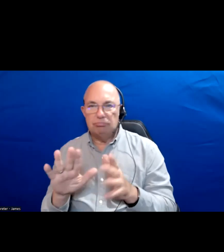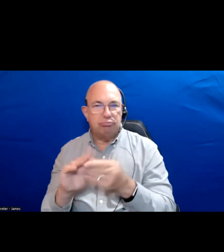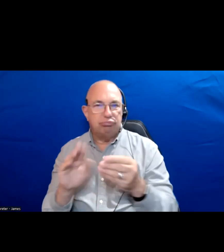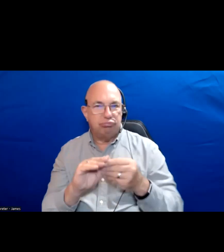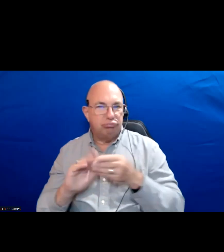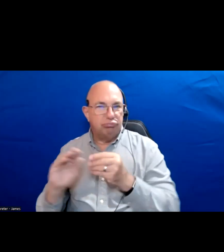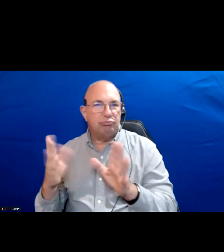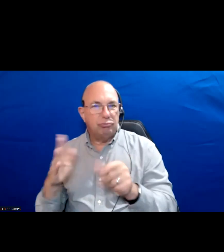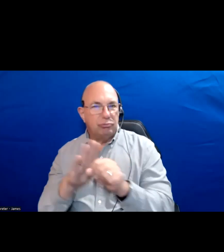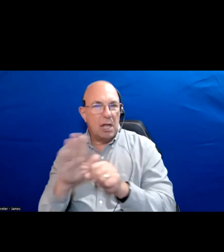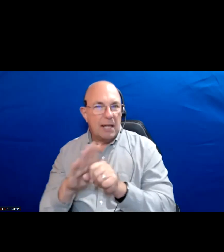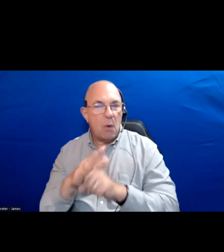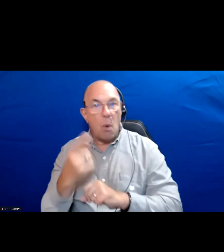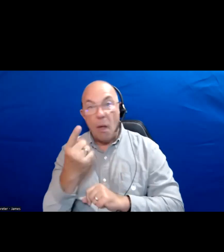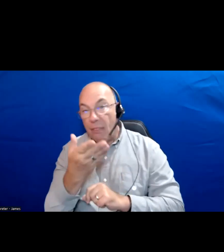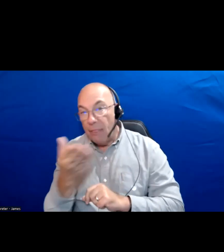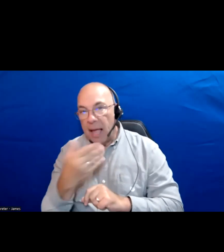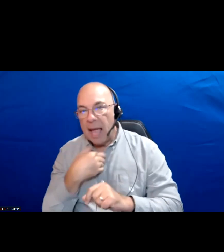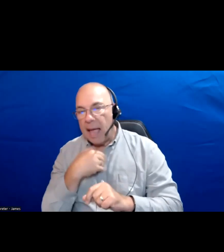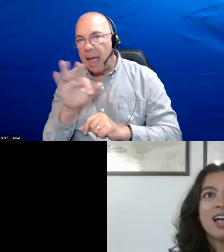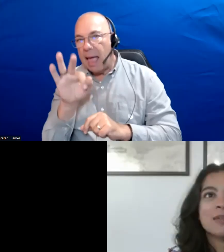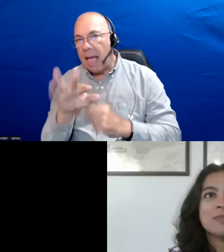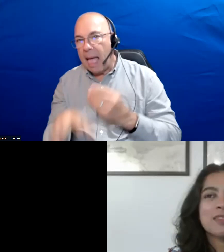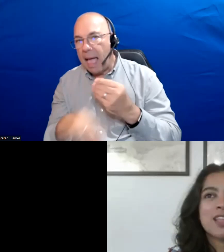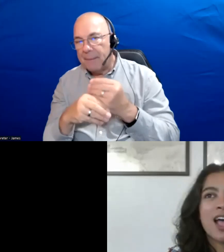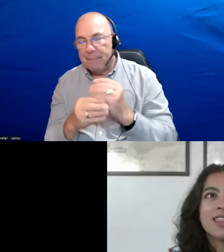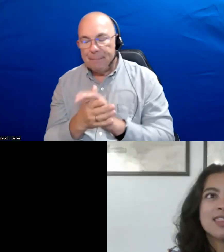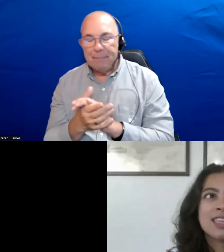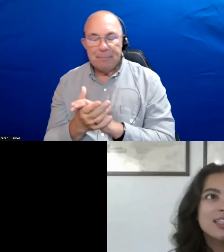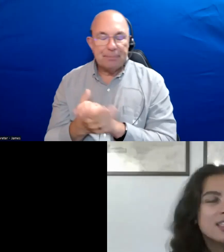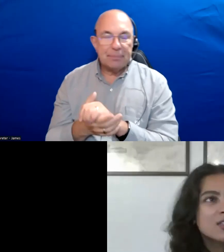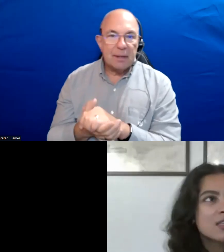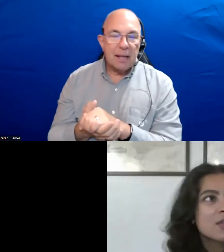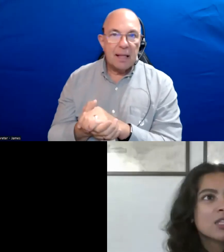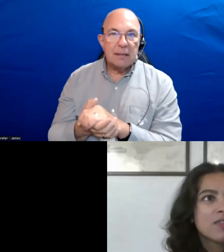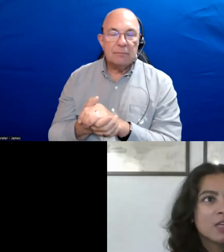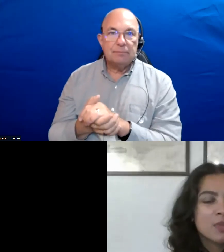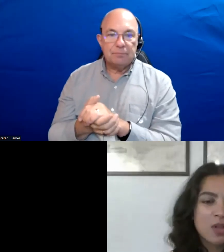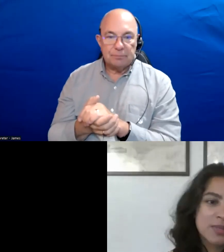The one thing that I would just add is I think that there is something really valuable also